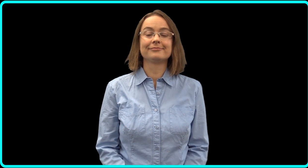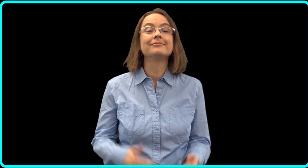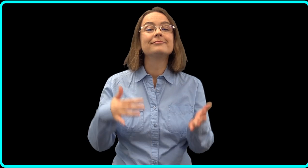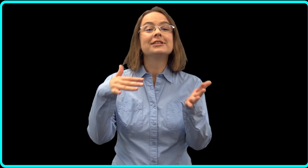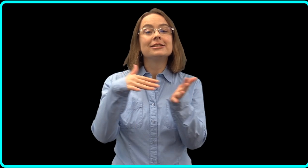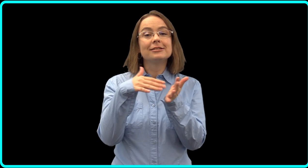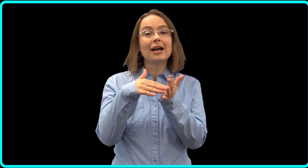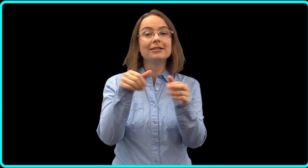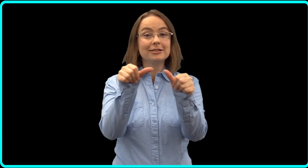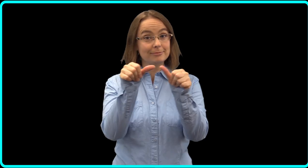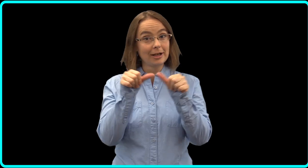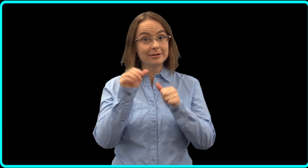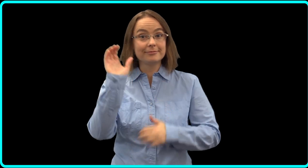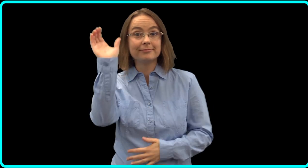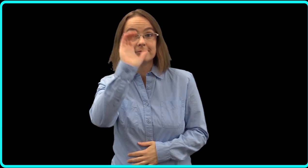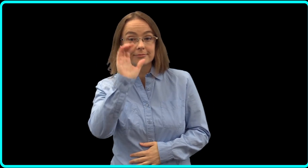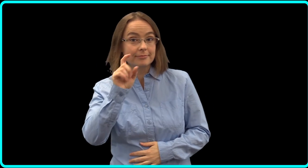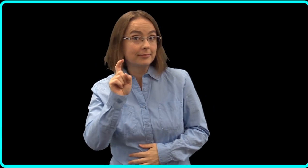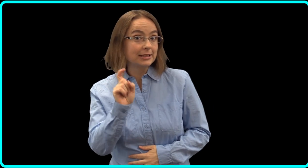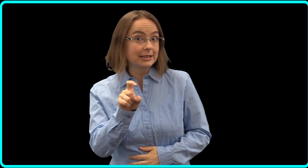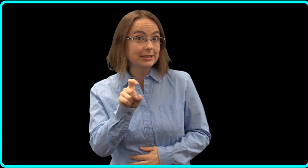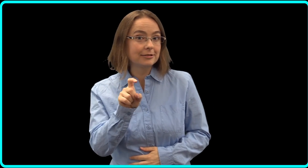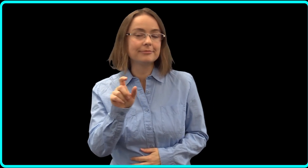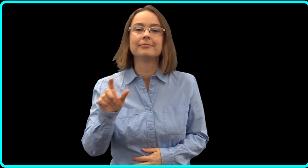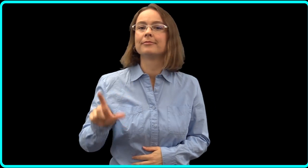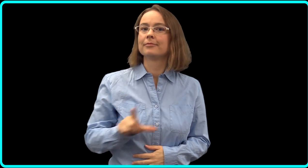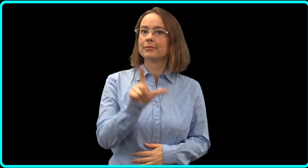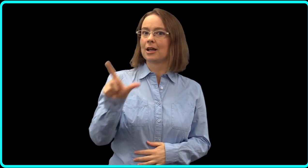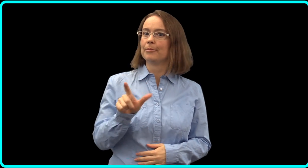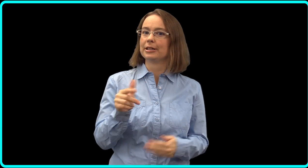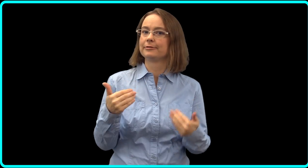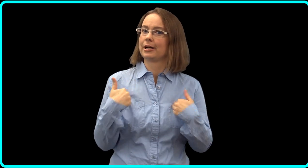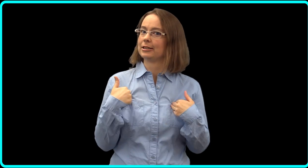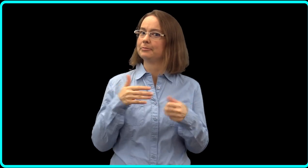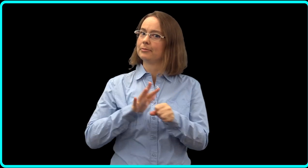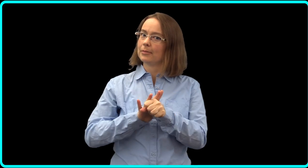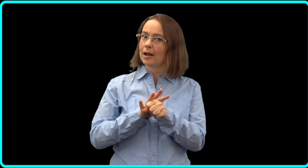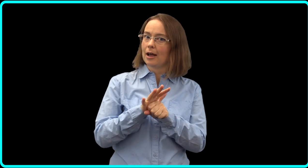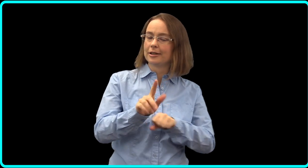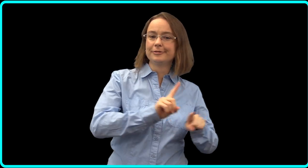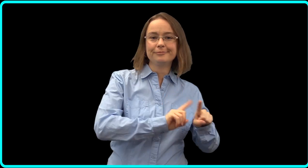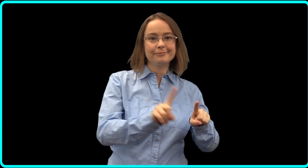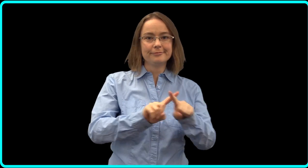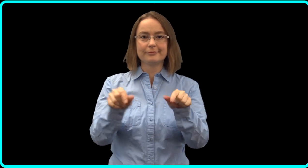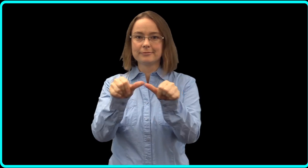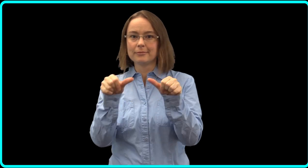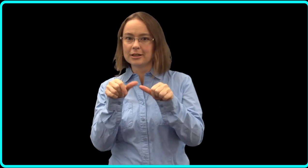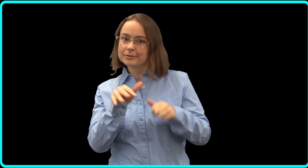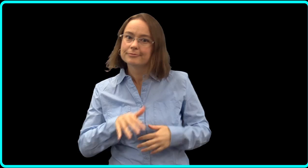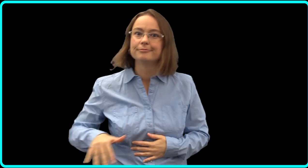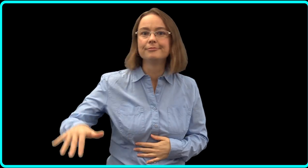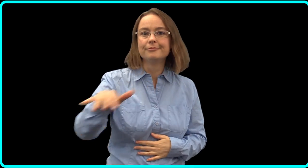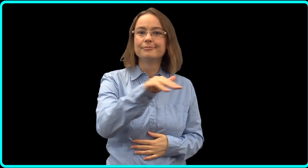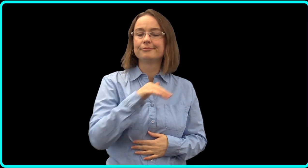Looking for a place to study? We have a wide variety of places to study throughout the building!